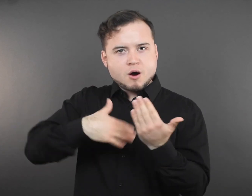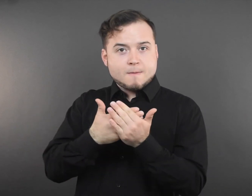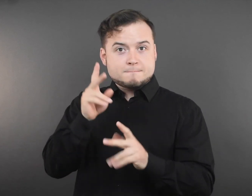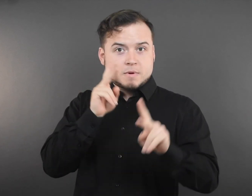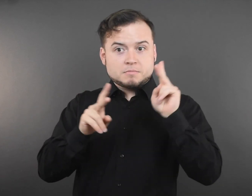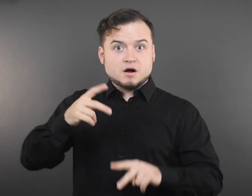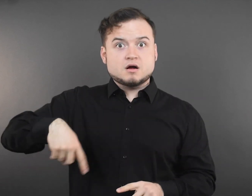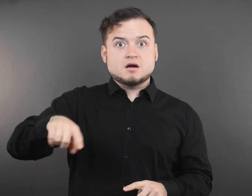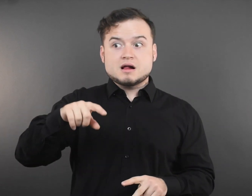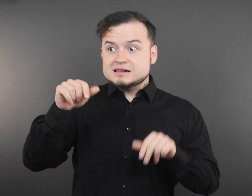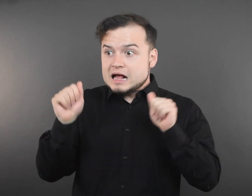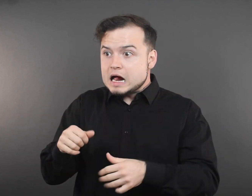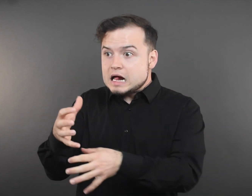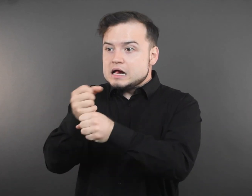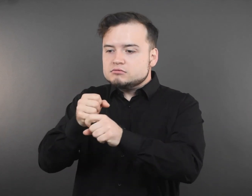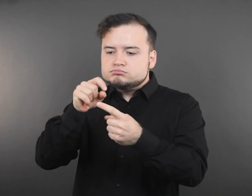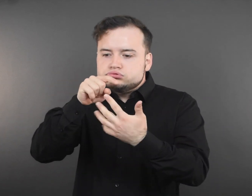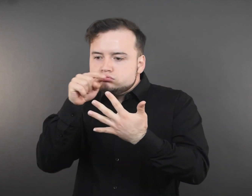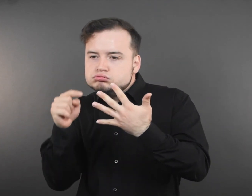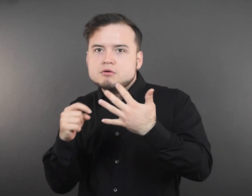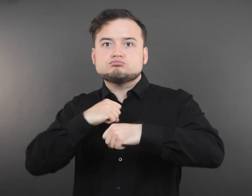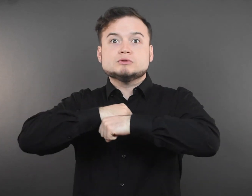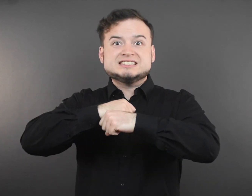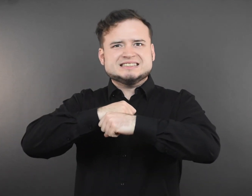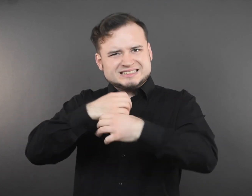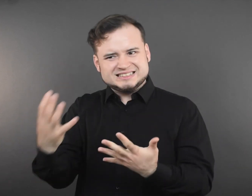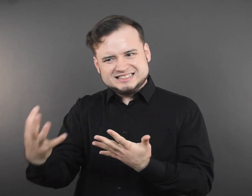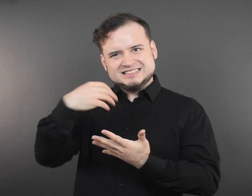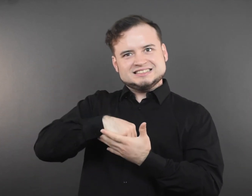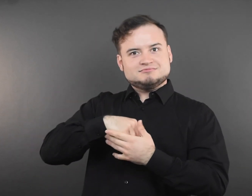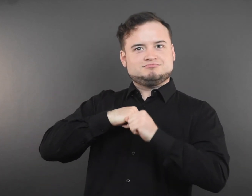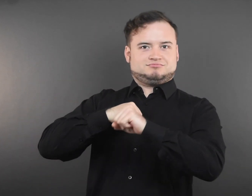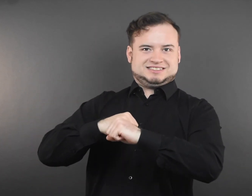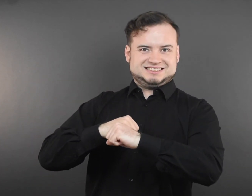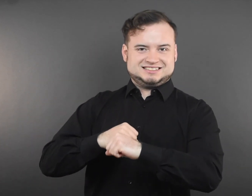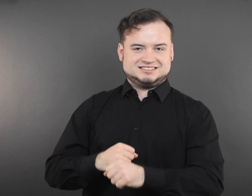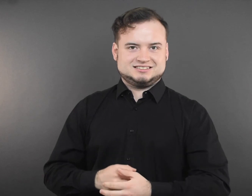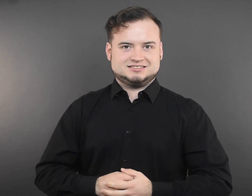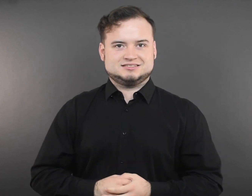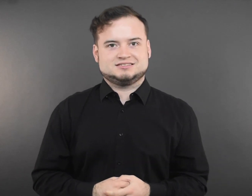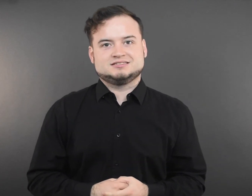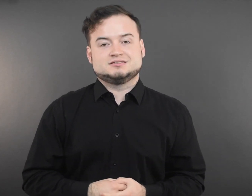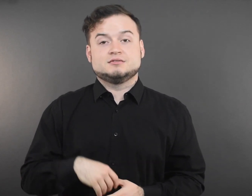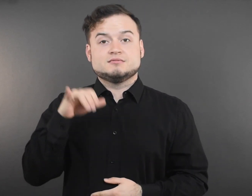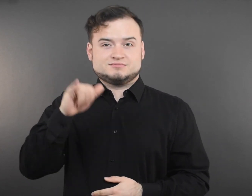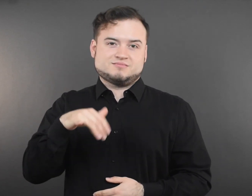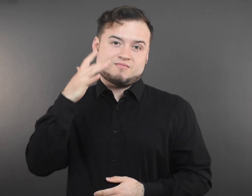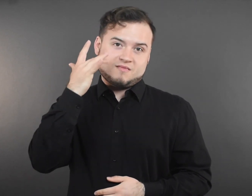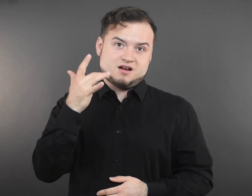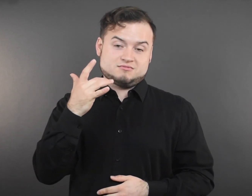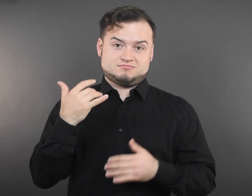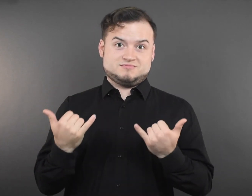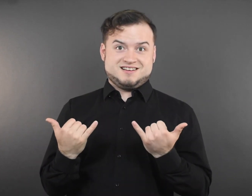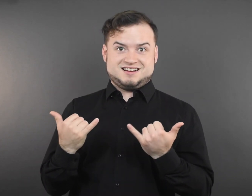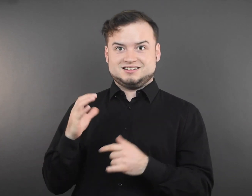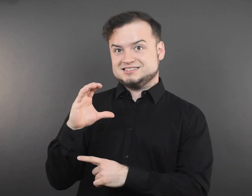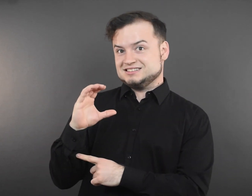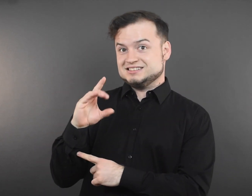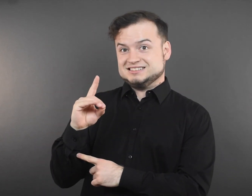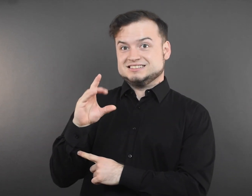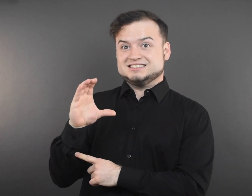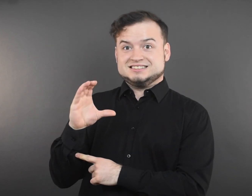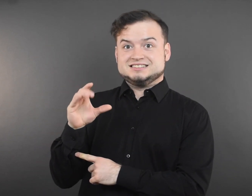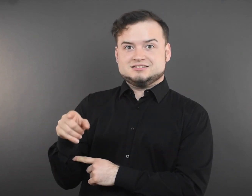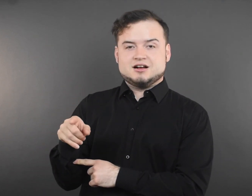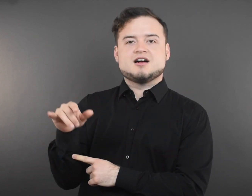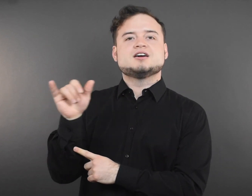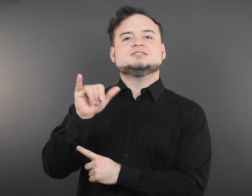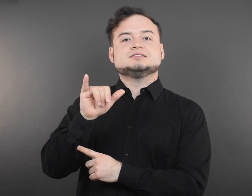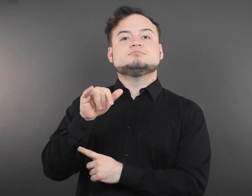which is why, today, CDC has also strengthened another booster recommendation.